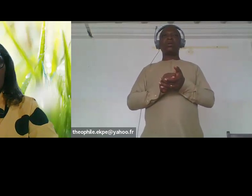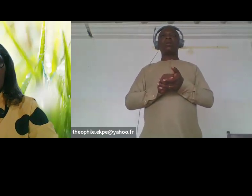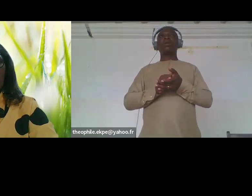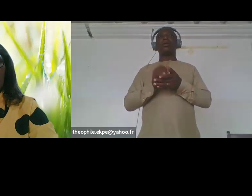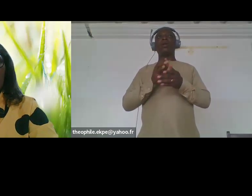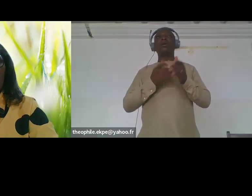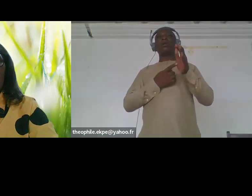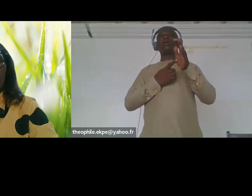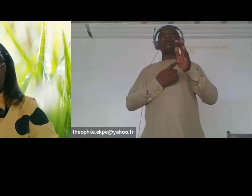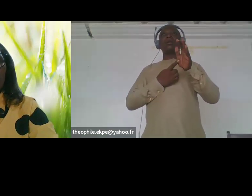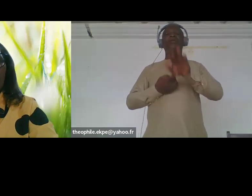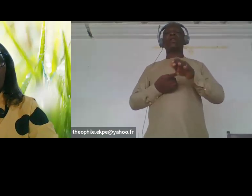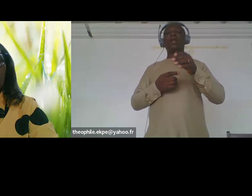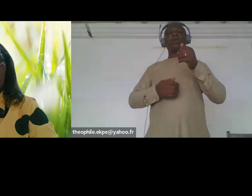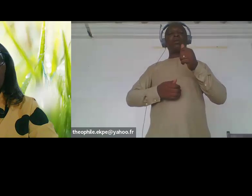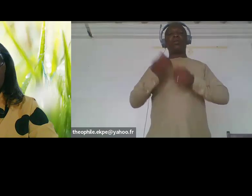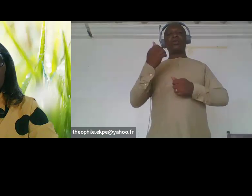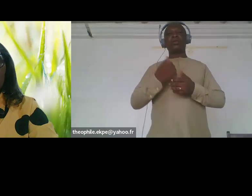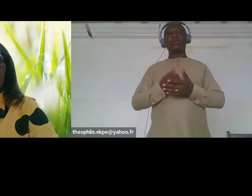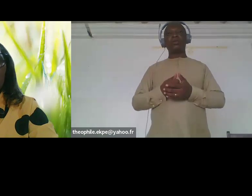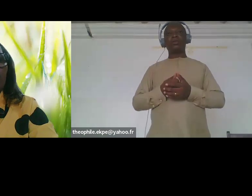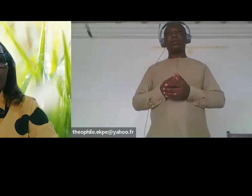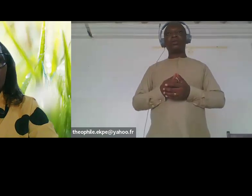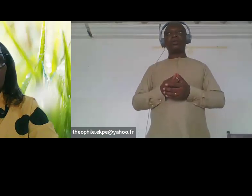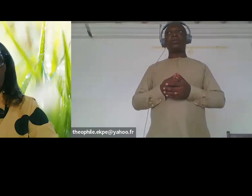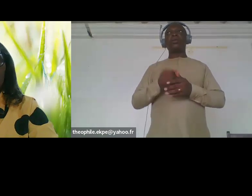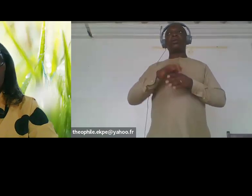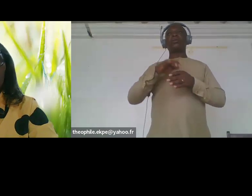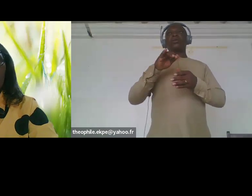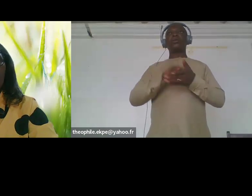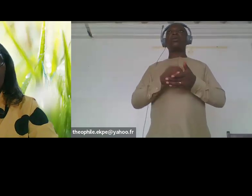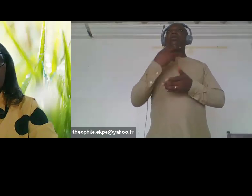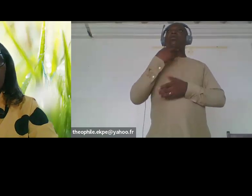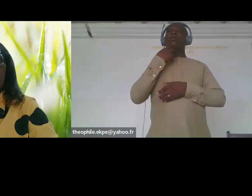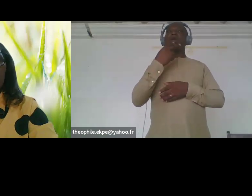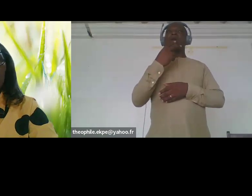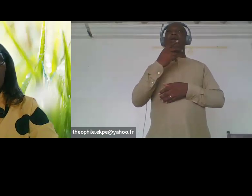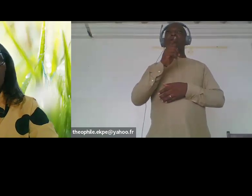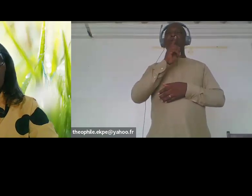change however uh their voices although the situation they are facing their